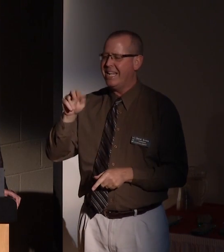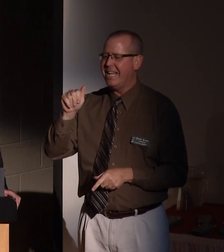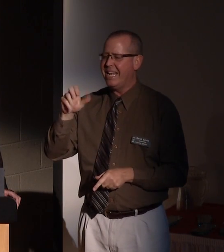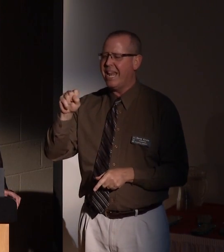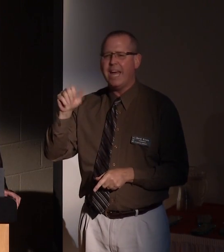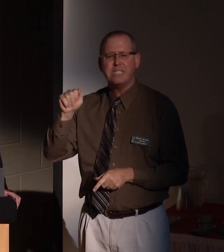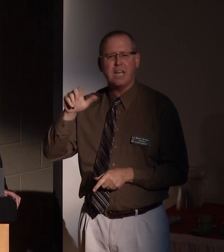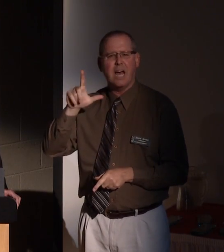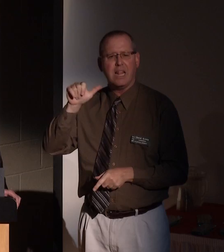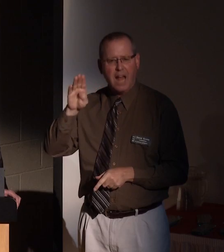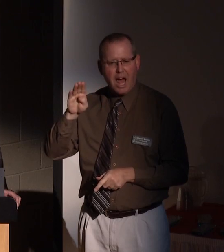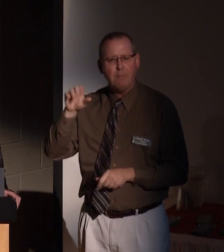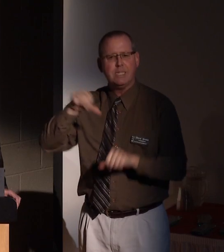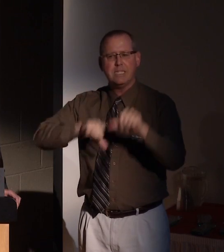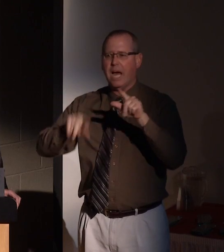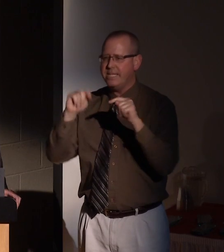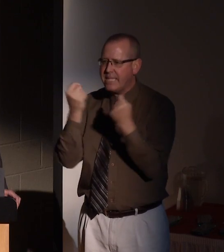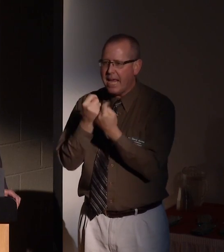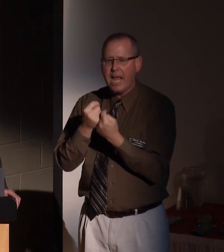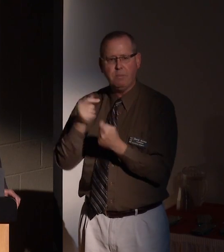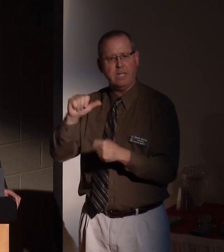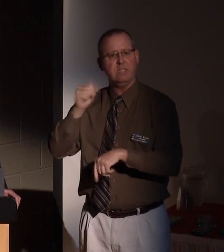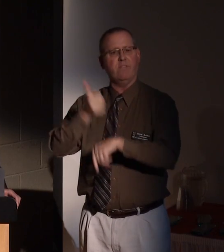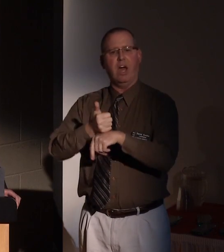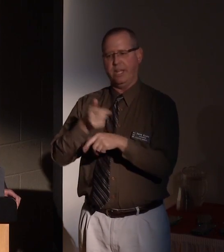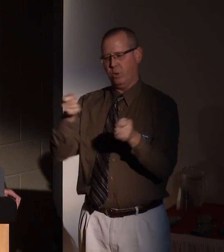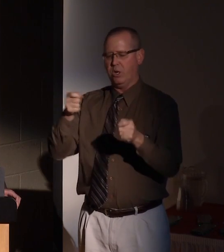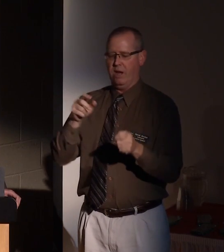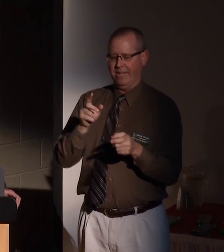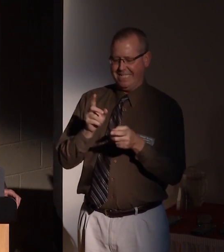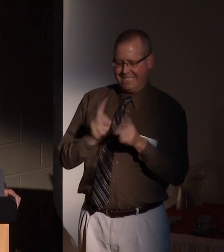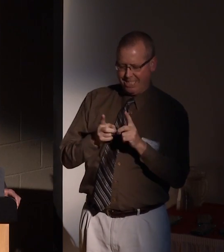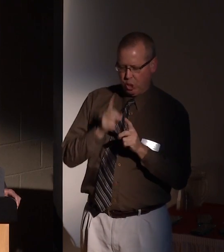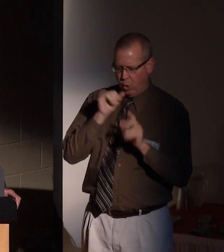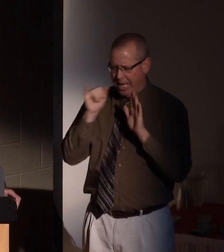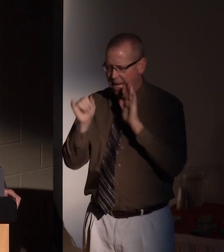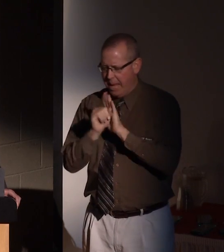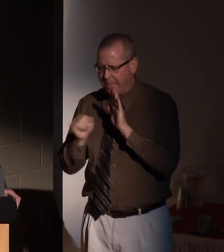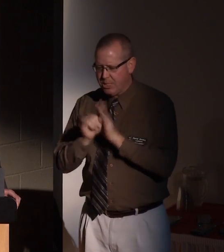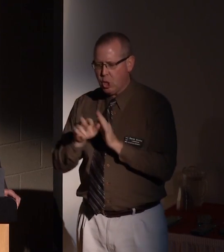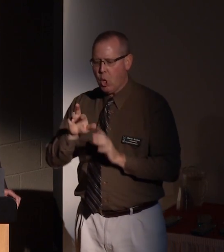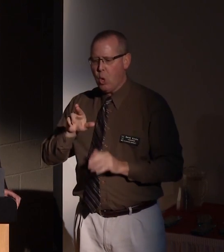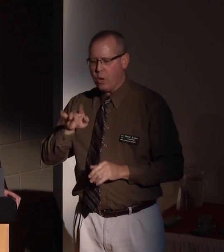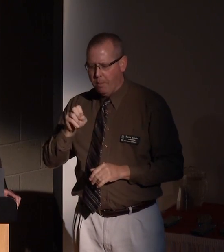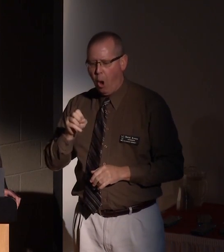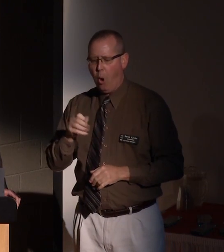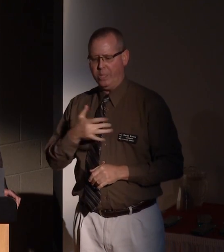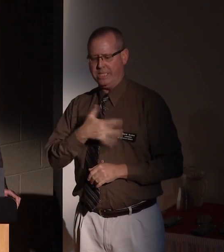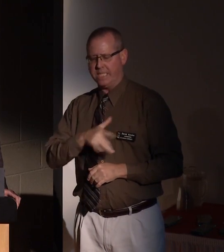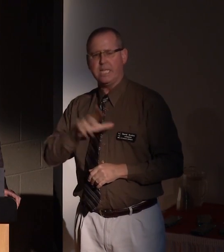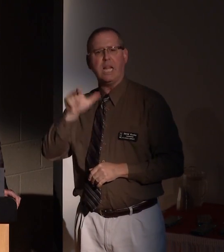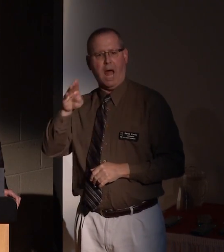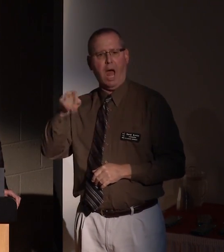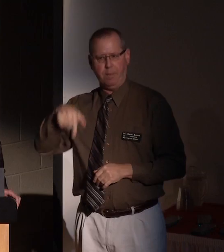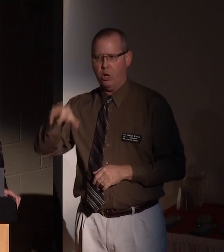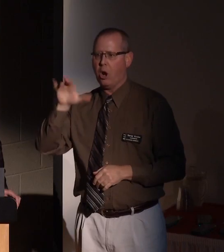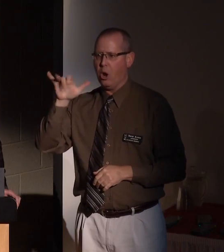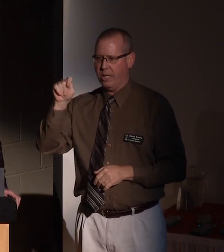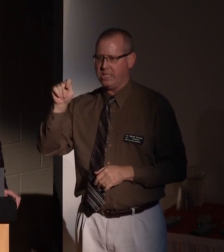science team and the founding director of the Digital Imaging and Remote Sensing Laboratory at RIT.